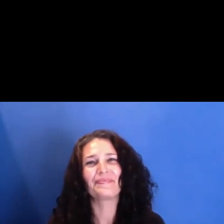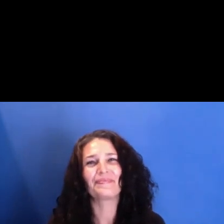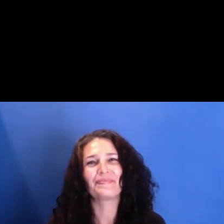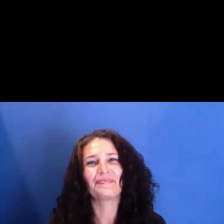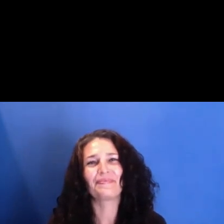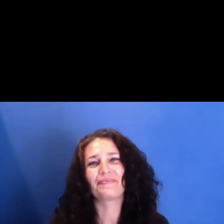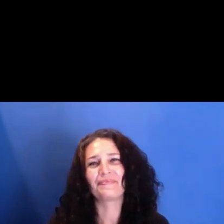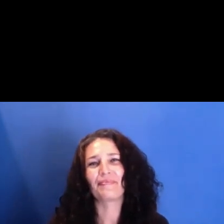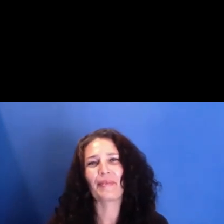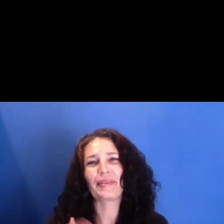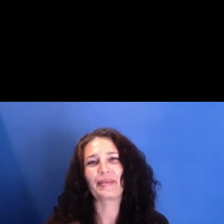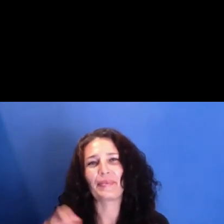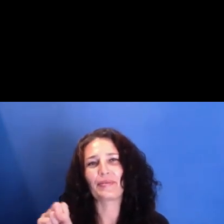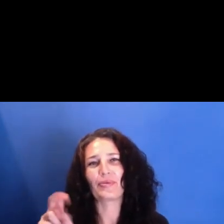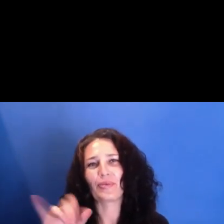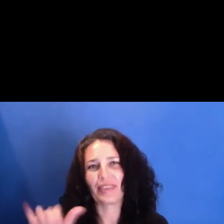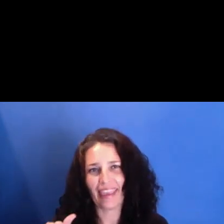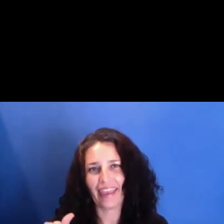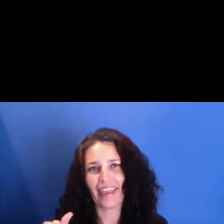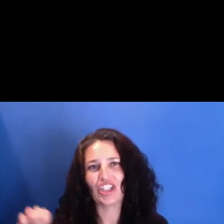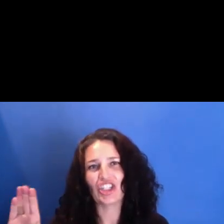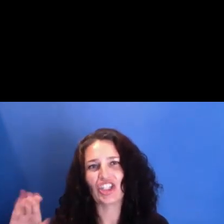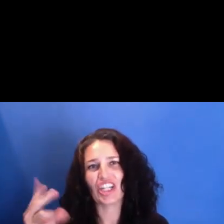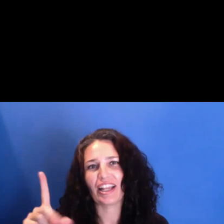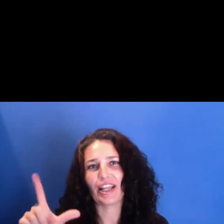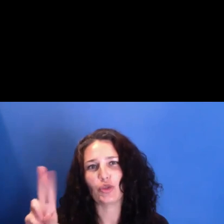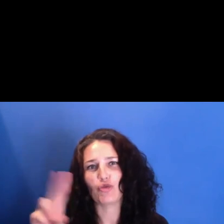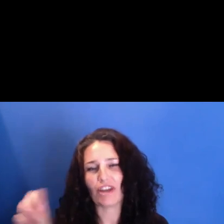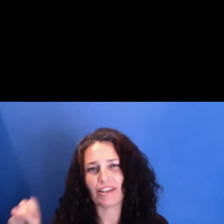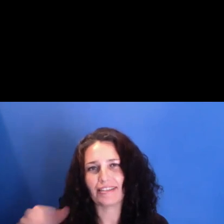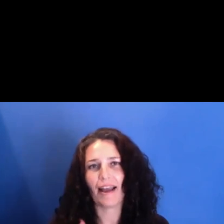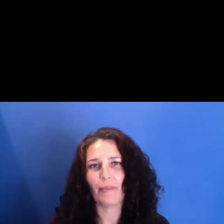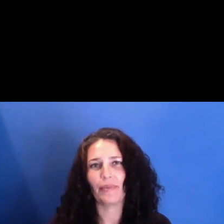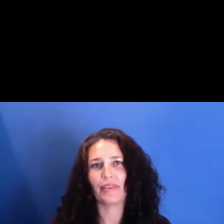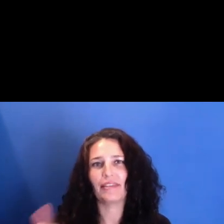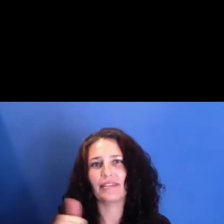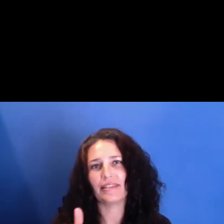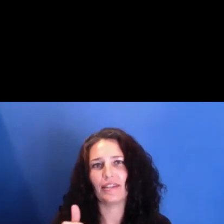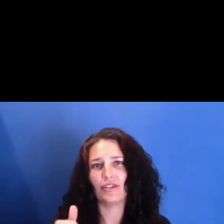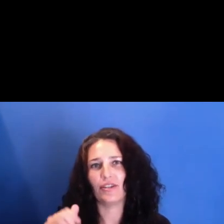My name is Sonya Childress. I am a senior fellow with the Prospective Fund.